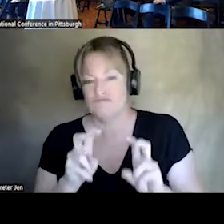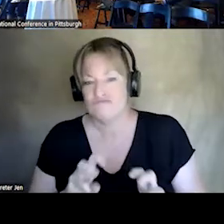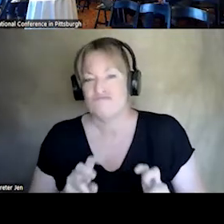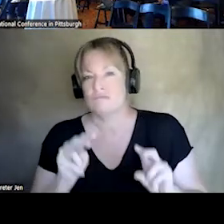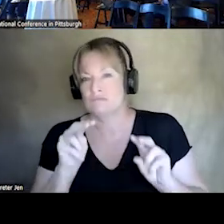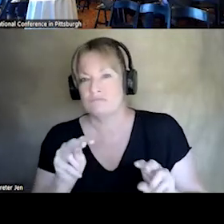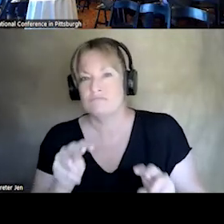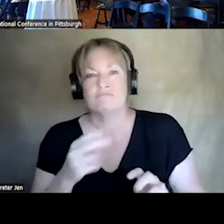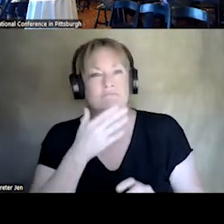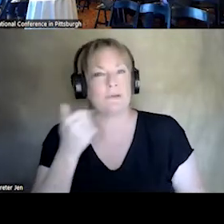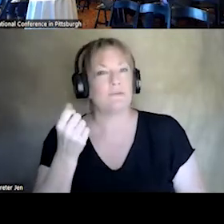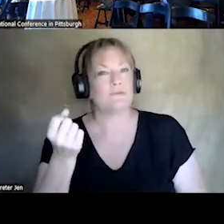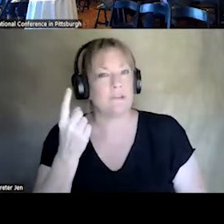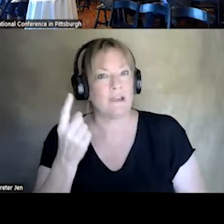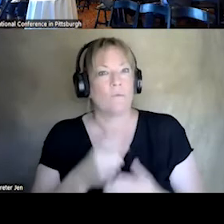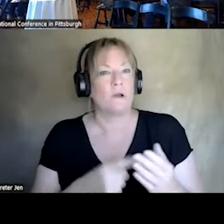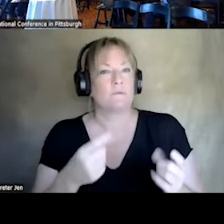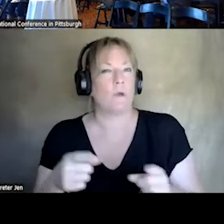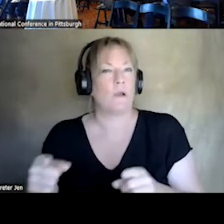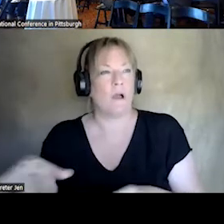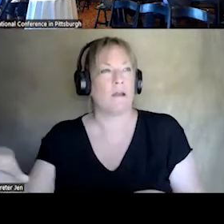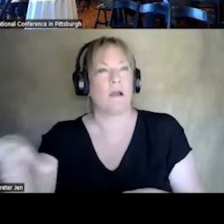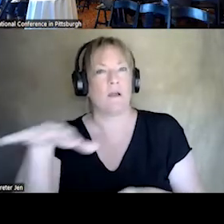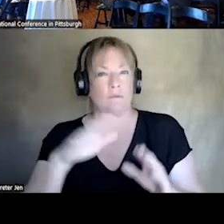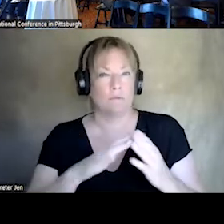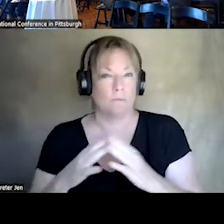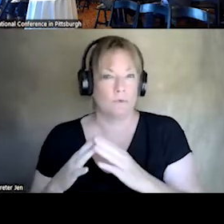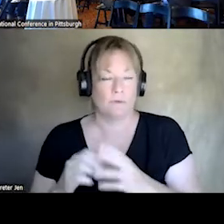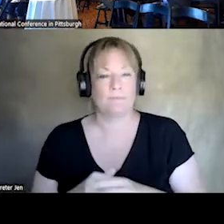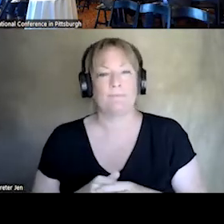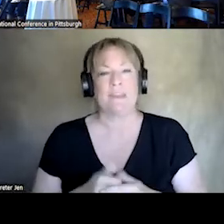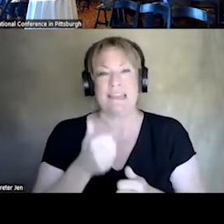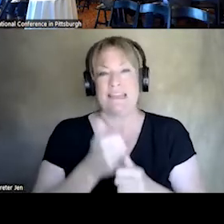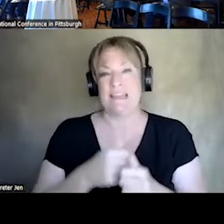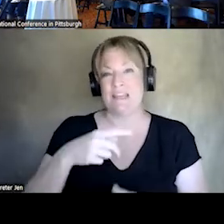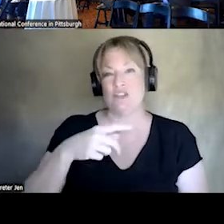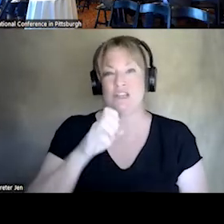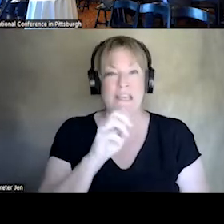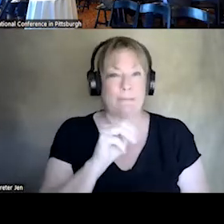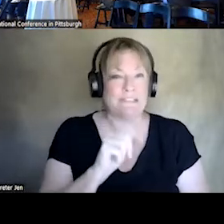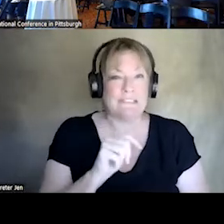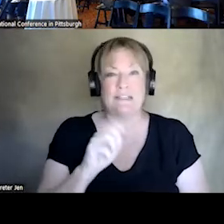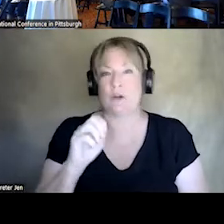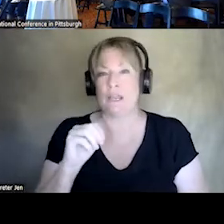UNDERSTAND WHAT IS GOING ON IN THE COMMUNITIES. EACH PARAMEDIC OR EMT OR EMS CLINICIAN ENTERS IN